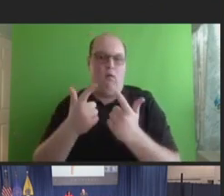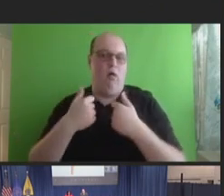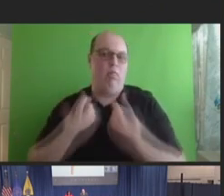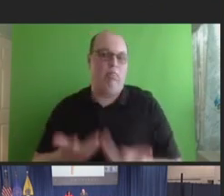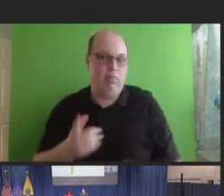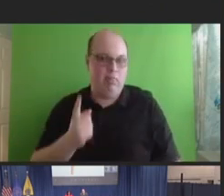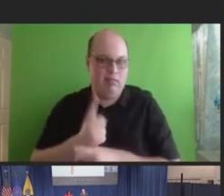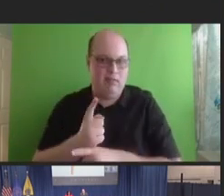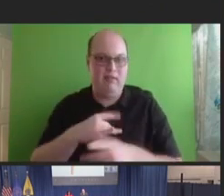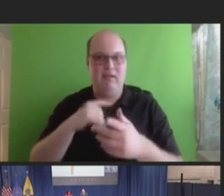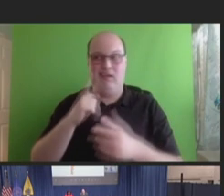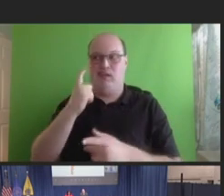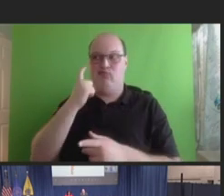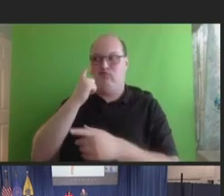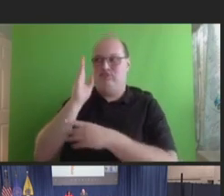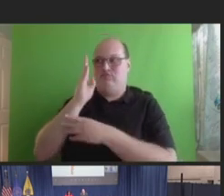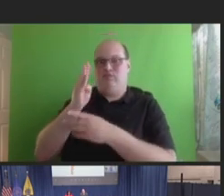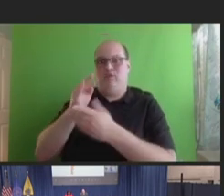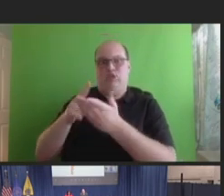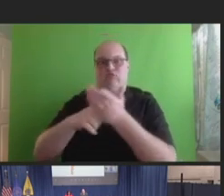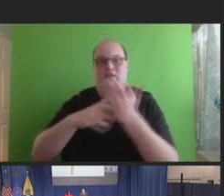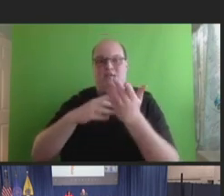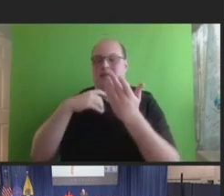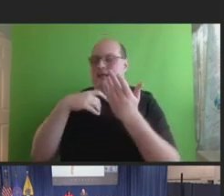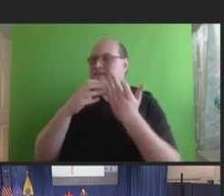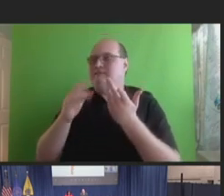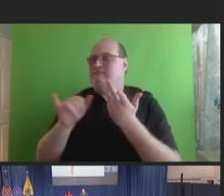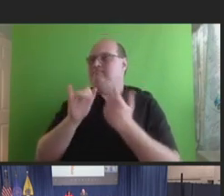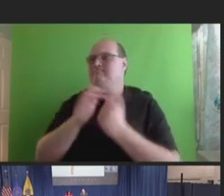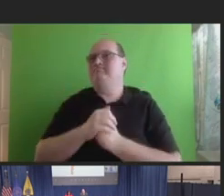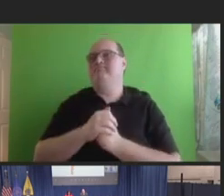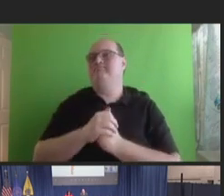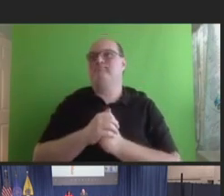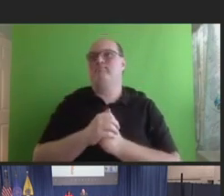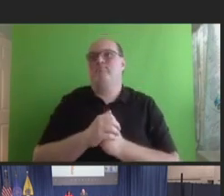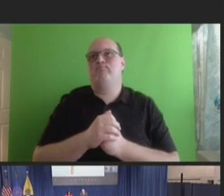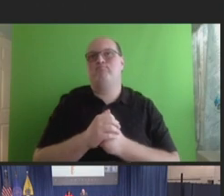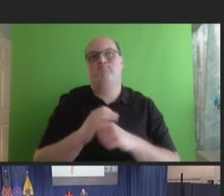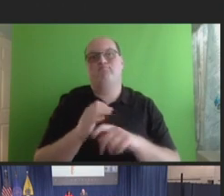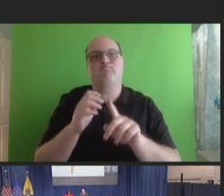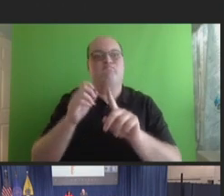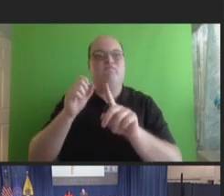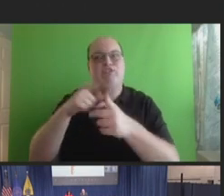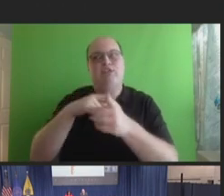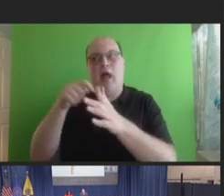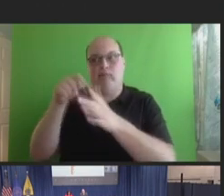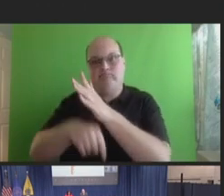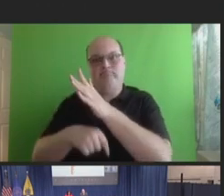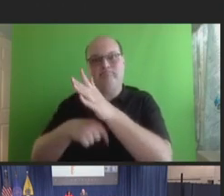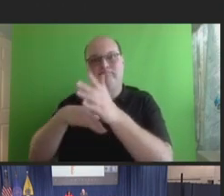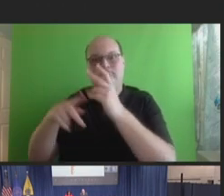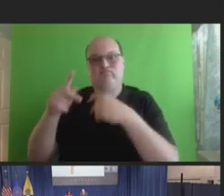how, you know, it's -- initially, she would really dig in and really fight to get her